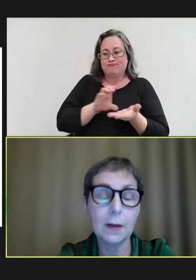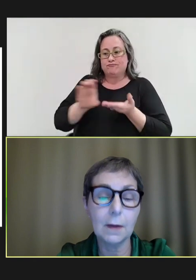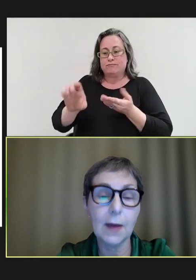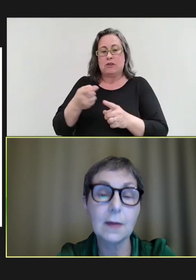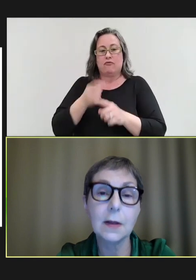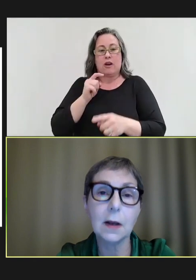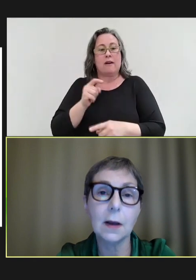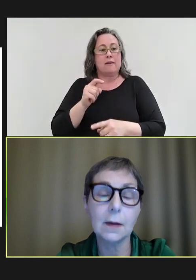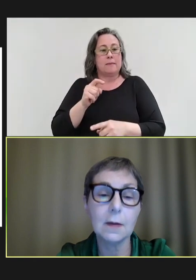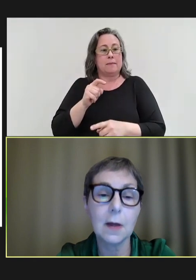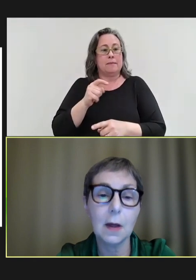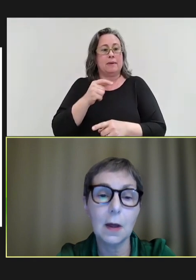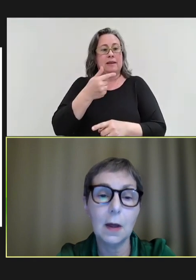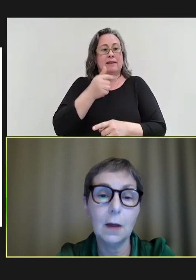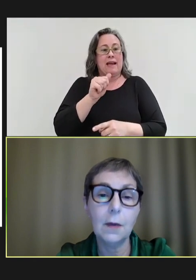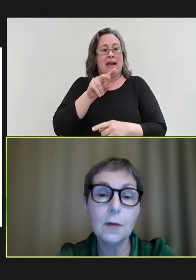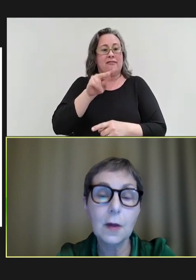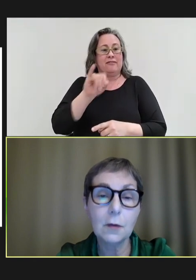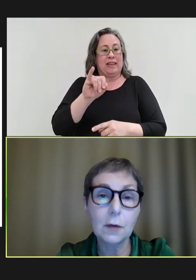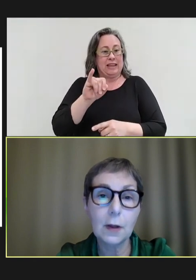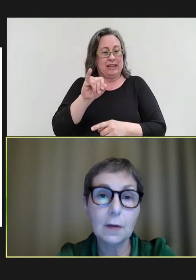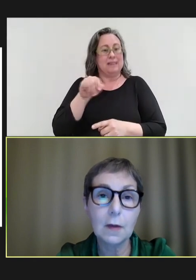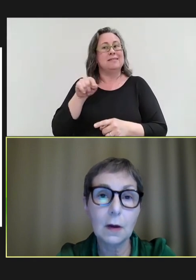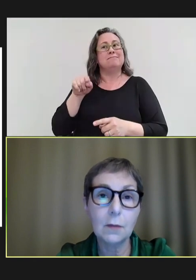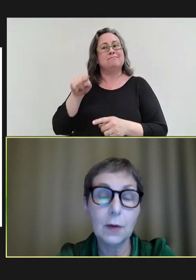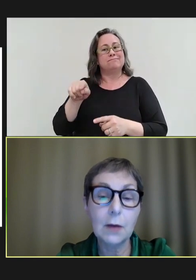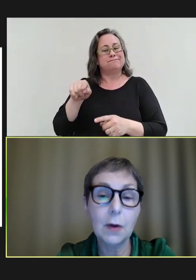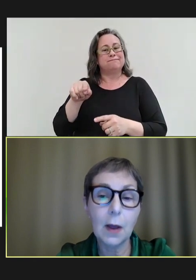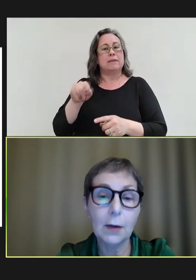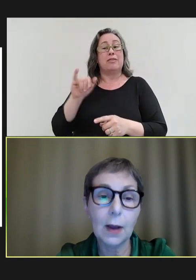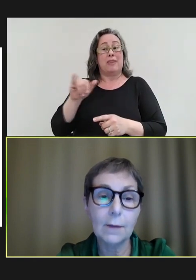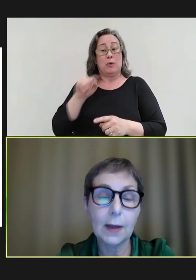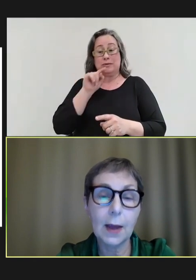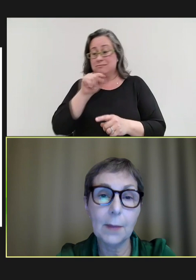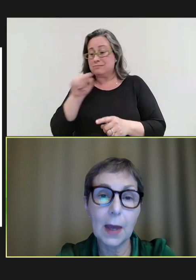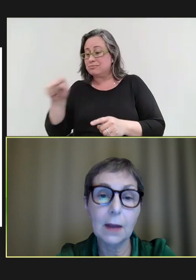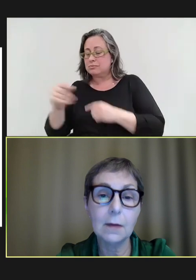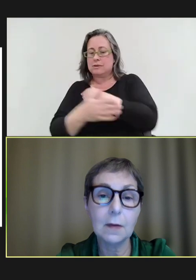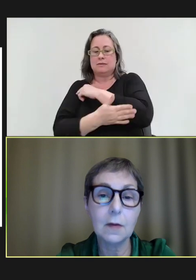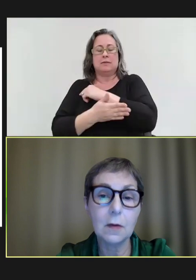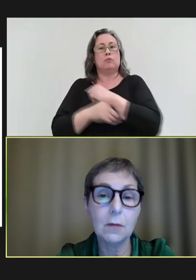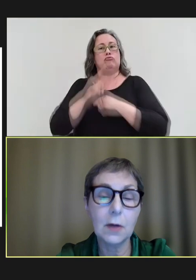the Vaccine Alliance, those countries are really relying on having campaigns to reach